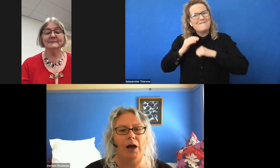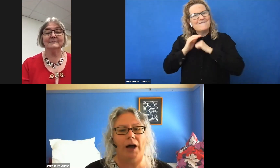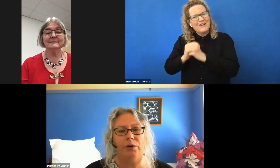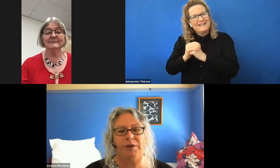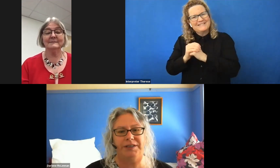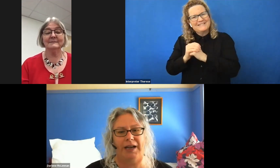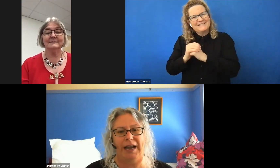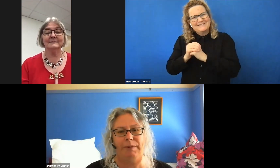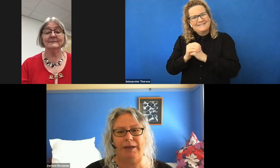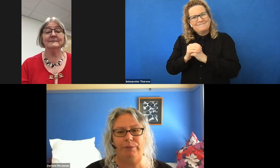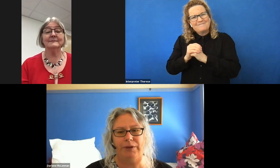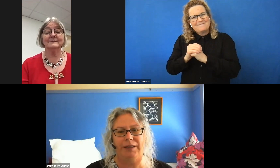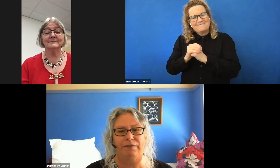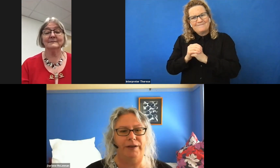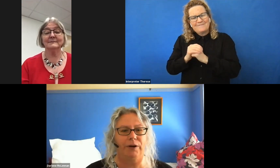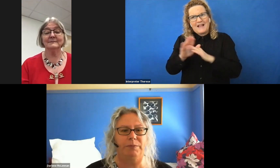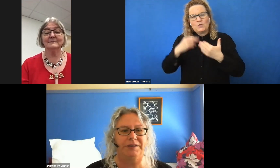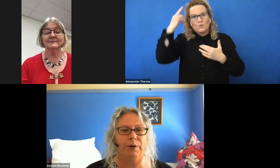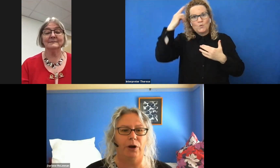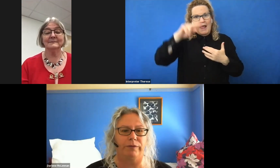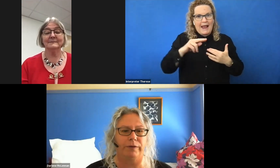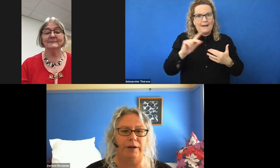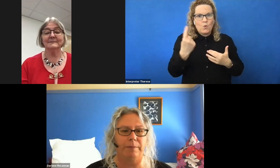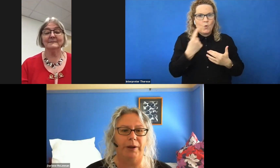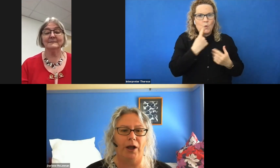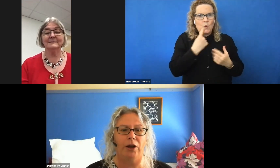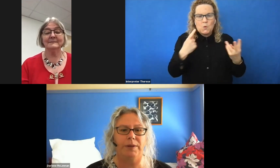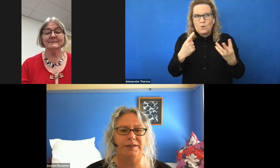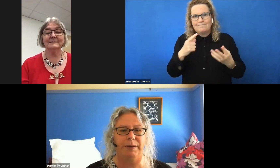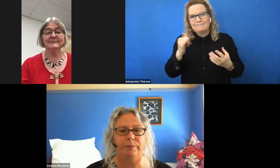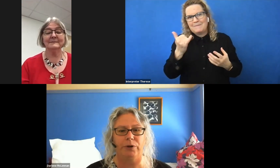I don't want to start naming people in the fear I will miss someone off but I hope these people